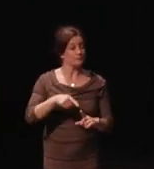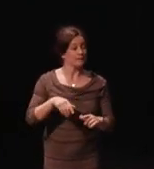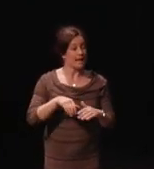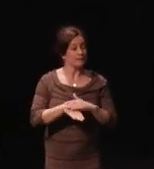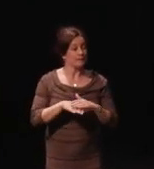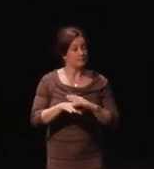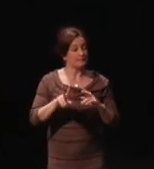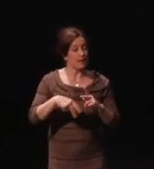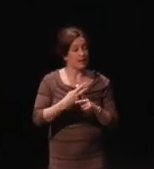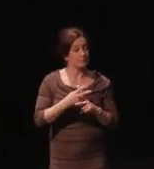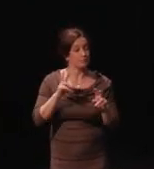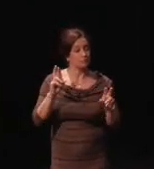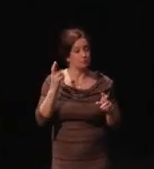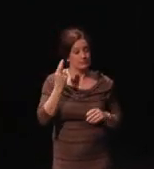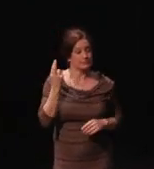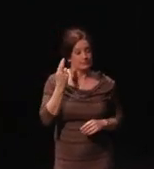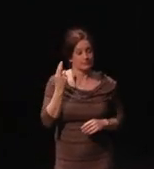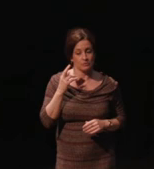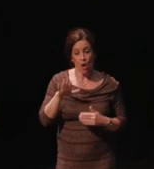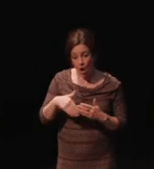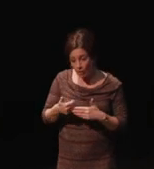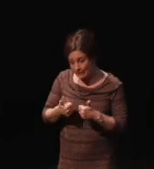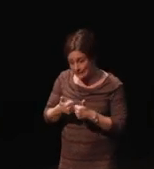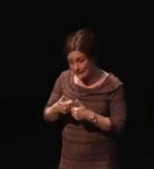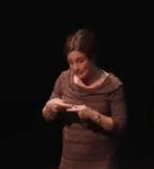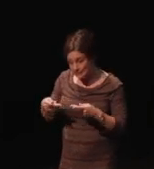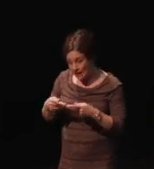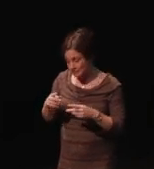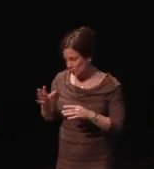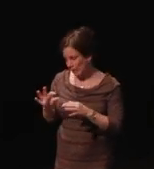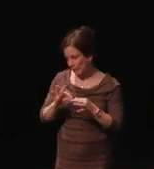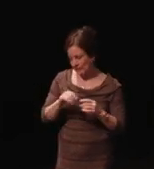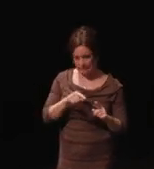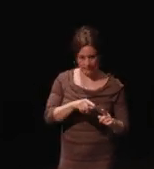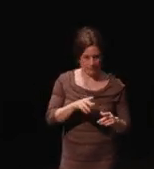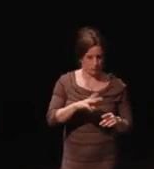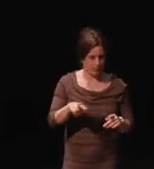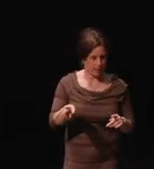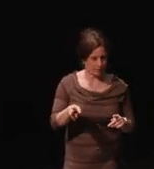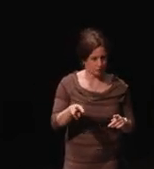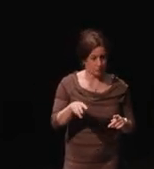All the game sites are going to eventually link to this page. This page and any of